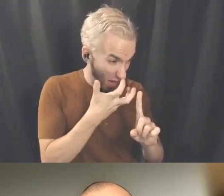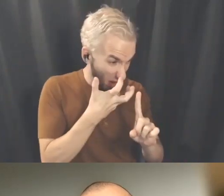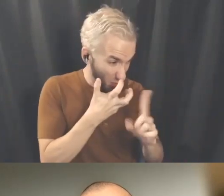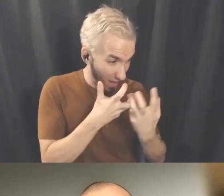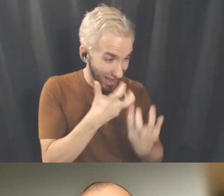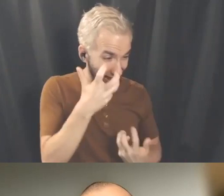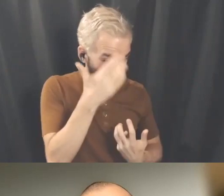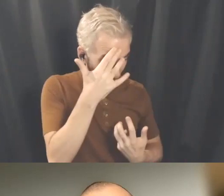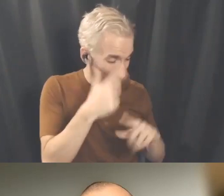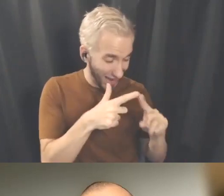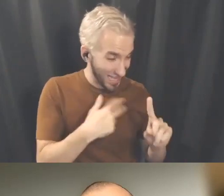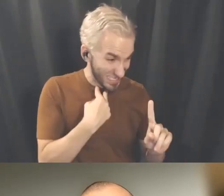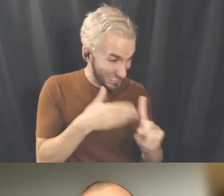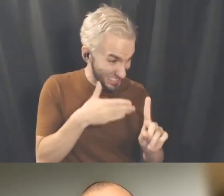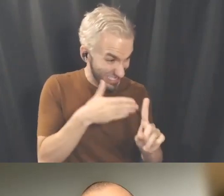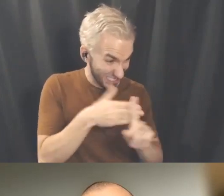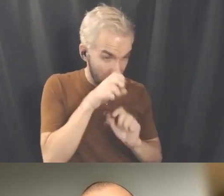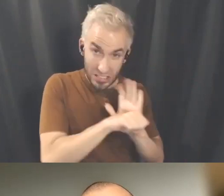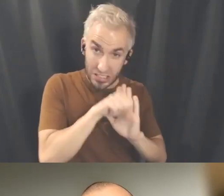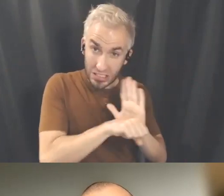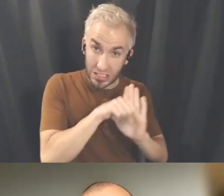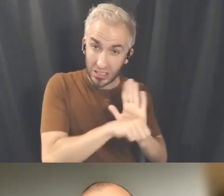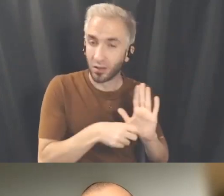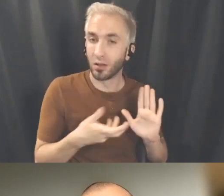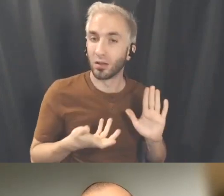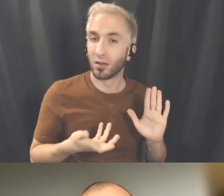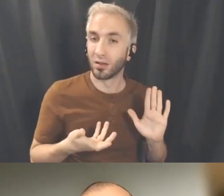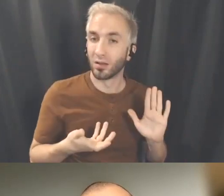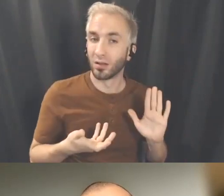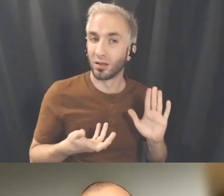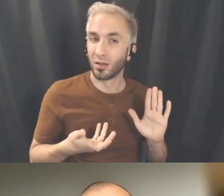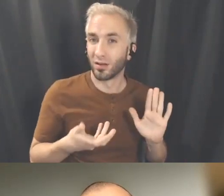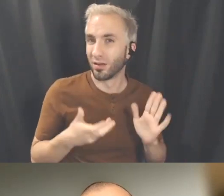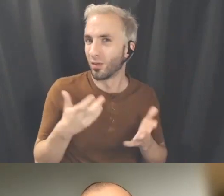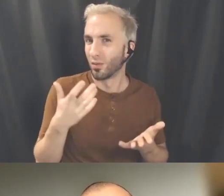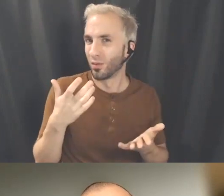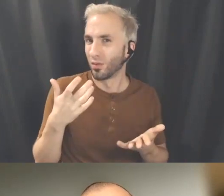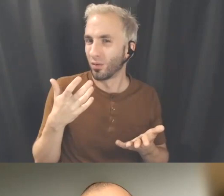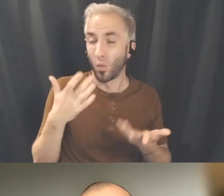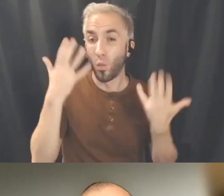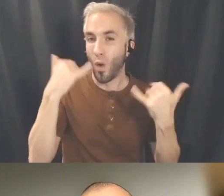means you just got opened up again, right? That's why we watch shows is to like to constantly be inspired, opening doors, exercising